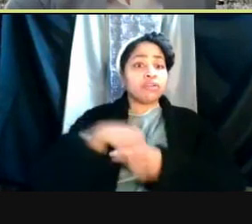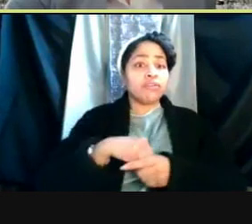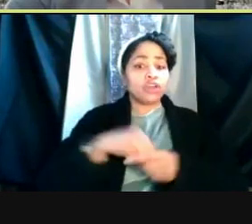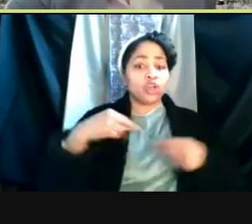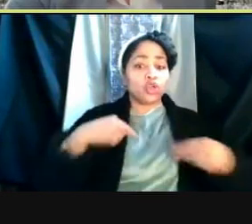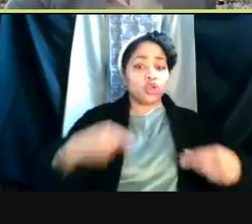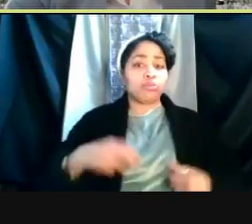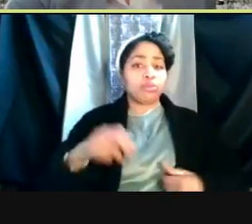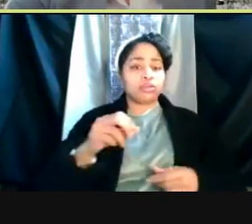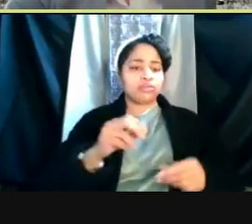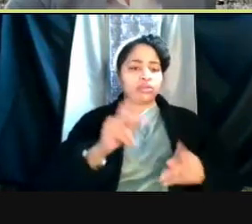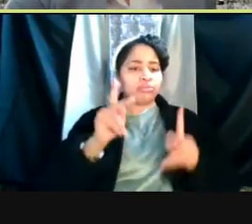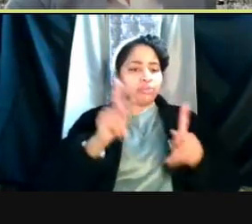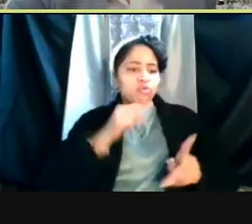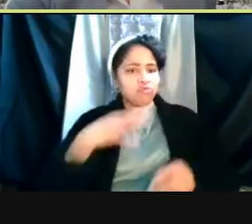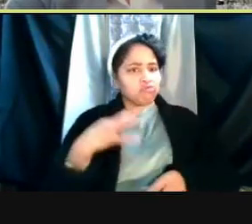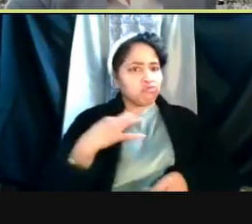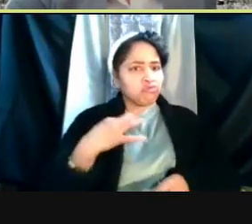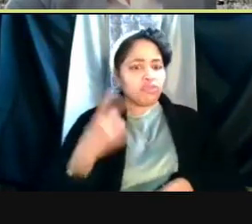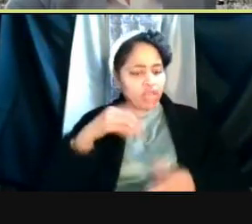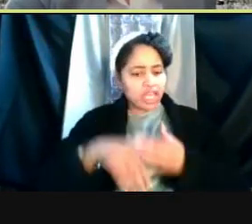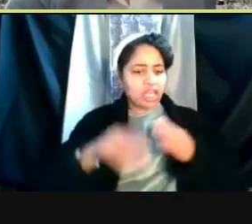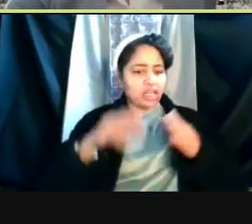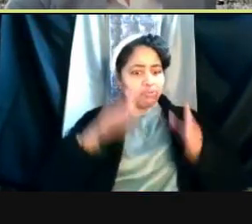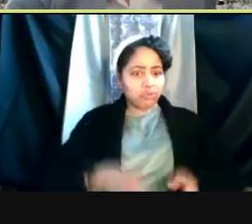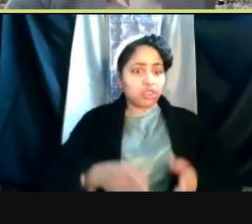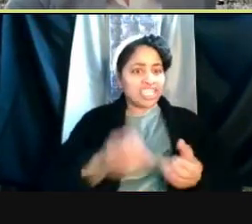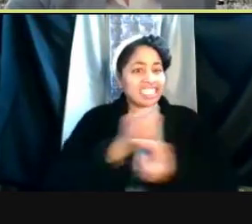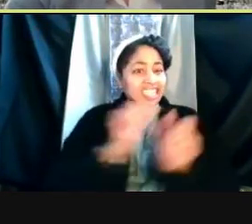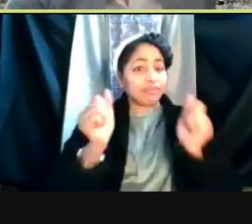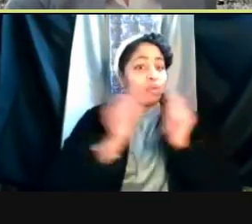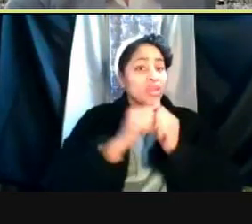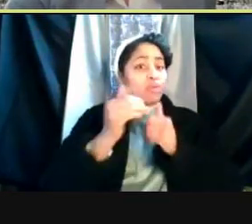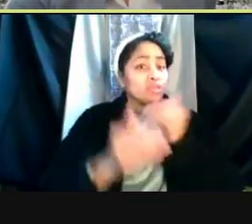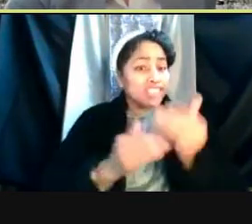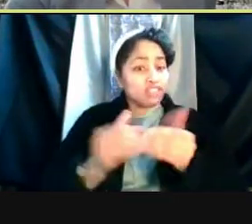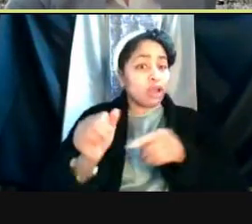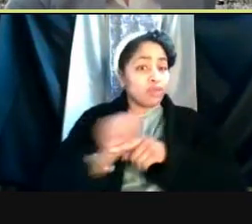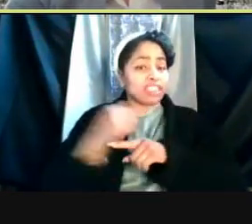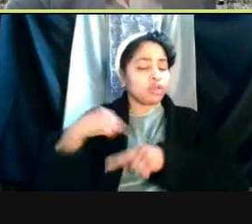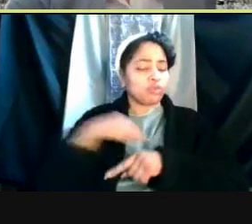for in-person work again. Safely with the procedures and practices that we've put into place.